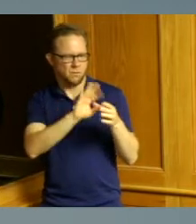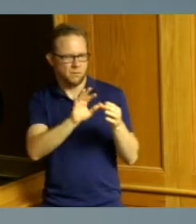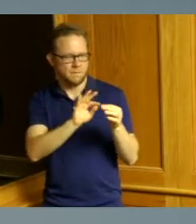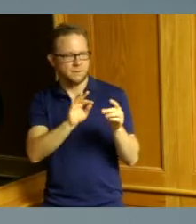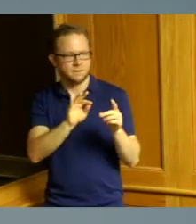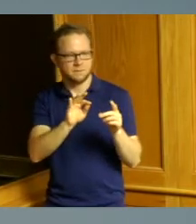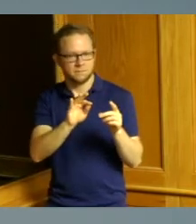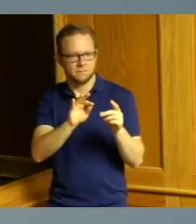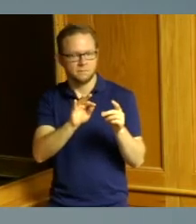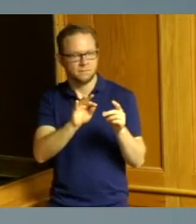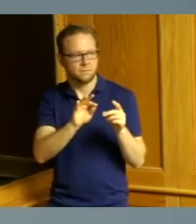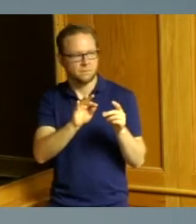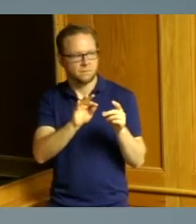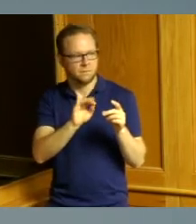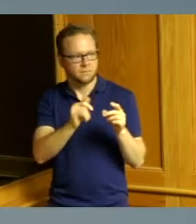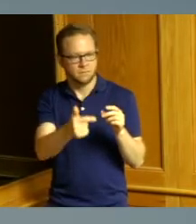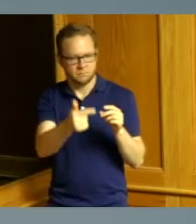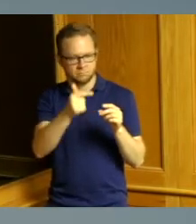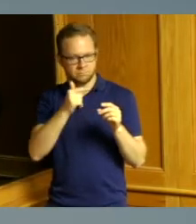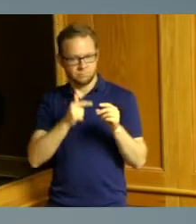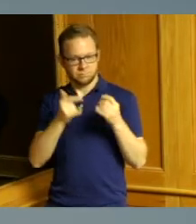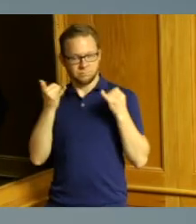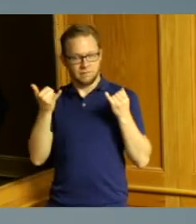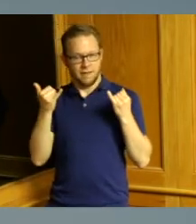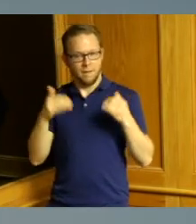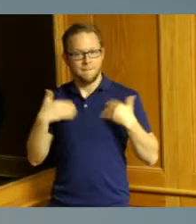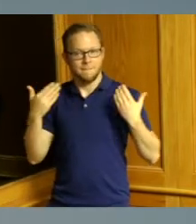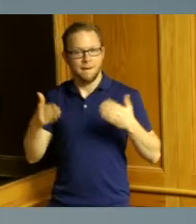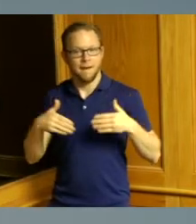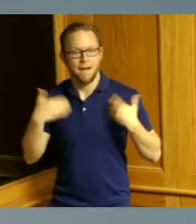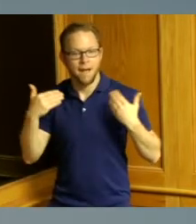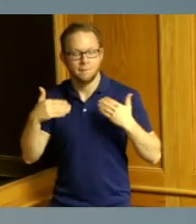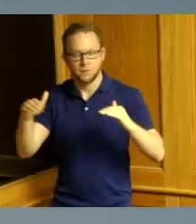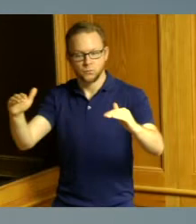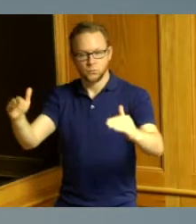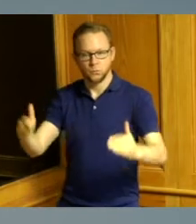leaves and it's my pleasure at this point in time to introduce a resolution I believe it's by